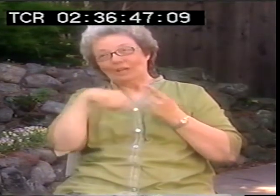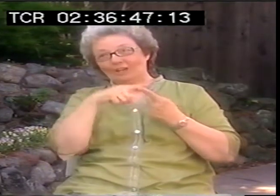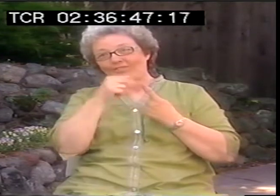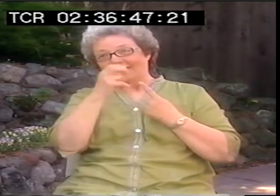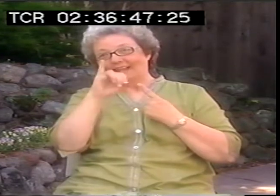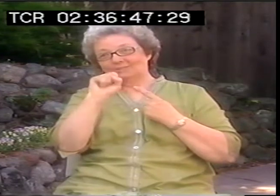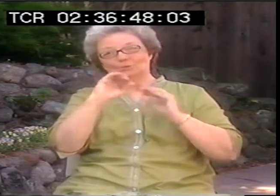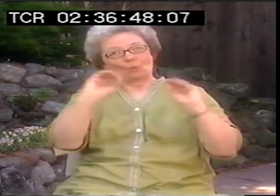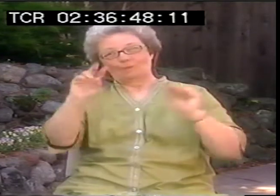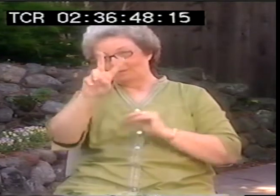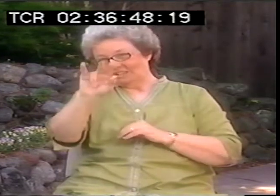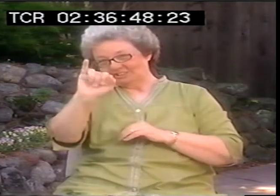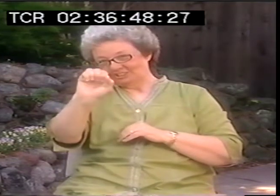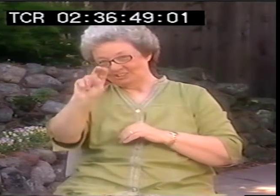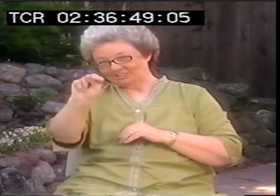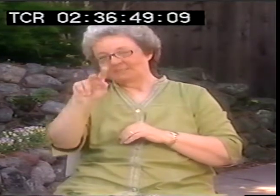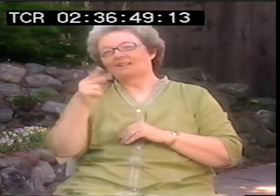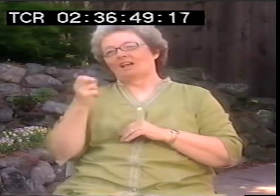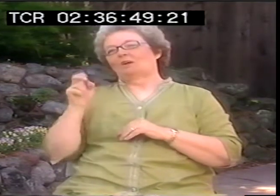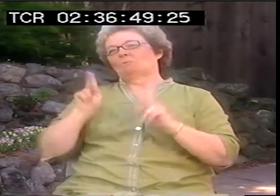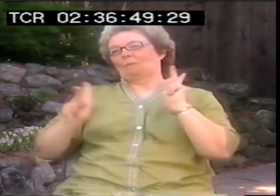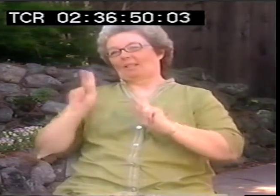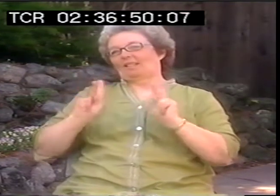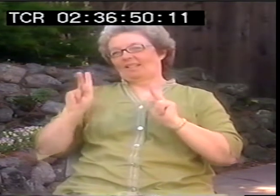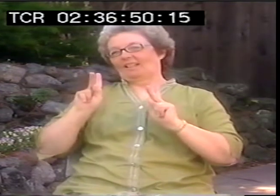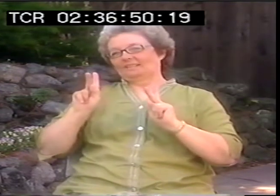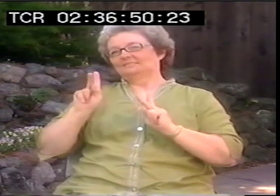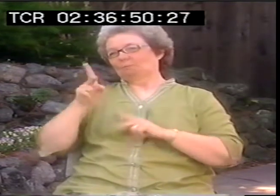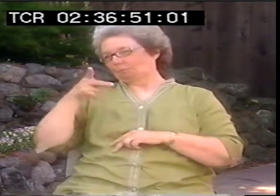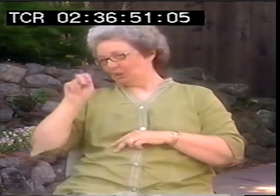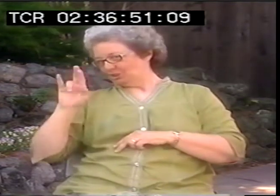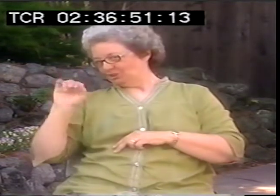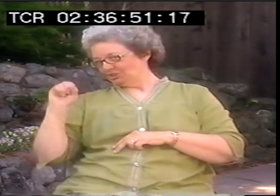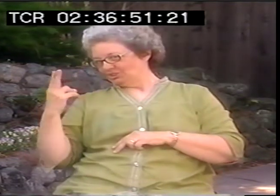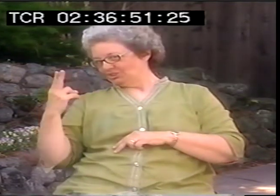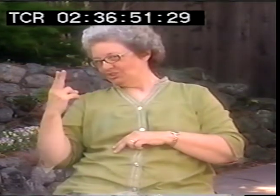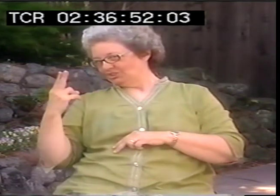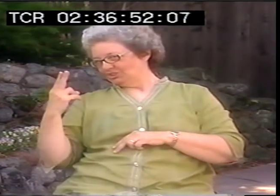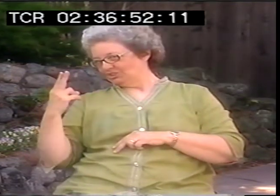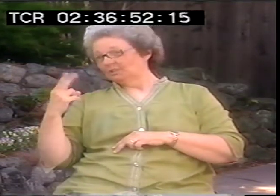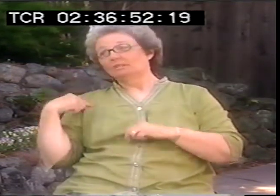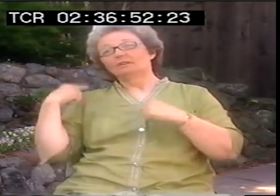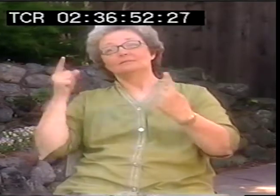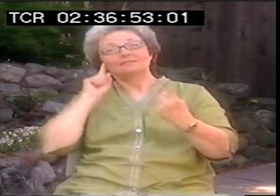When there is no vision, then the people perish.